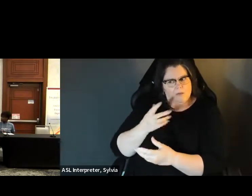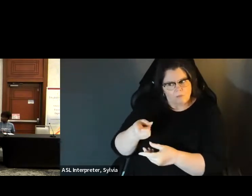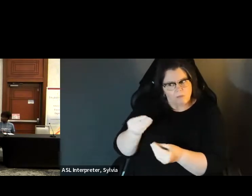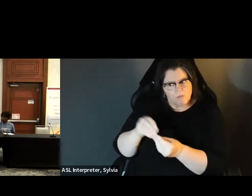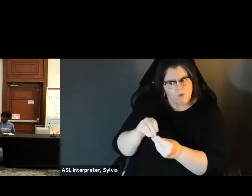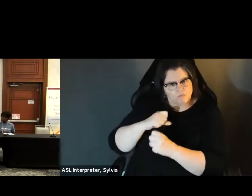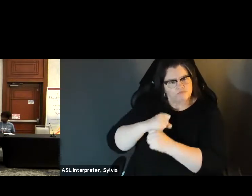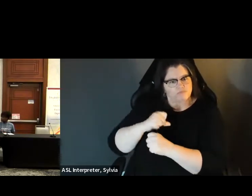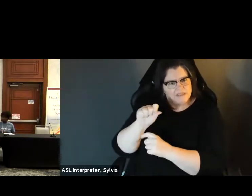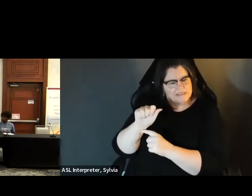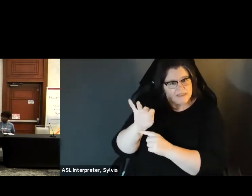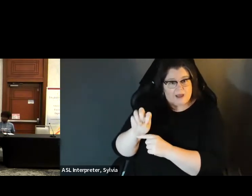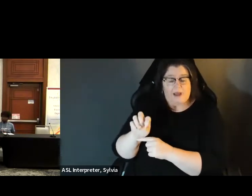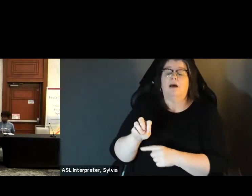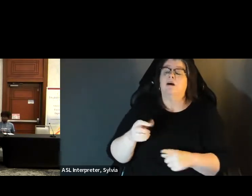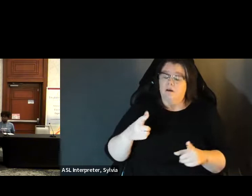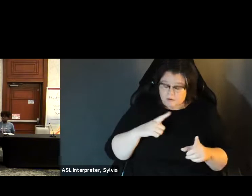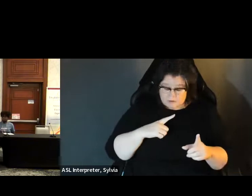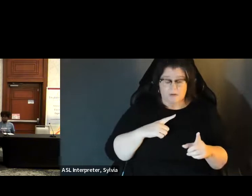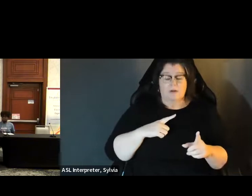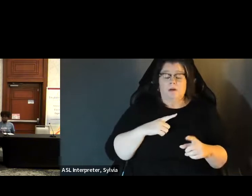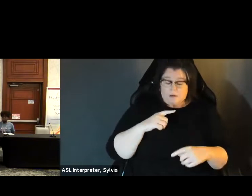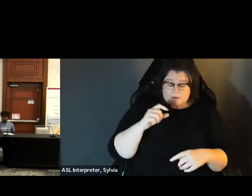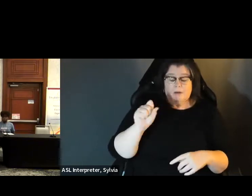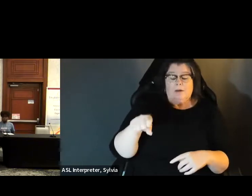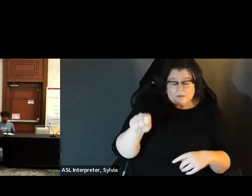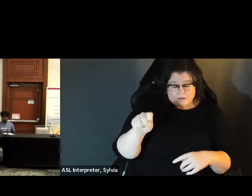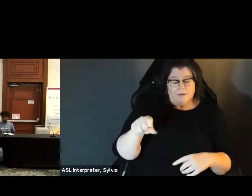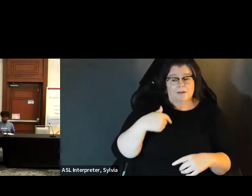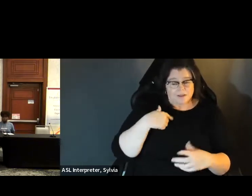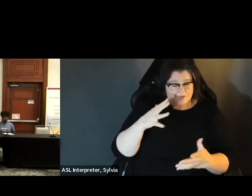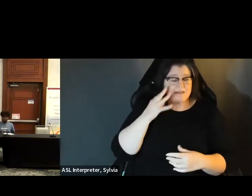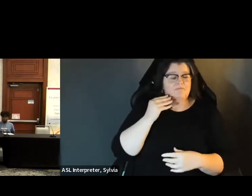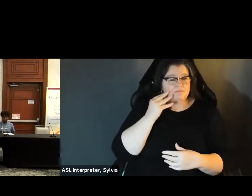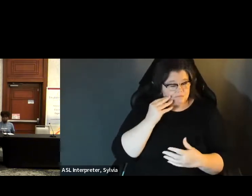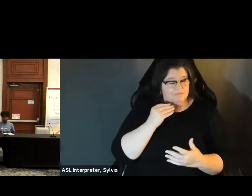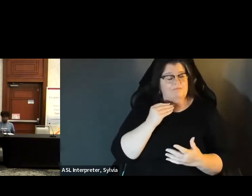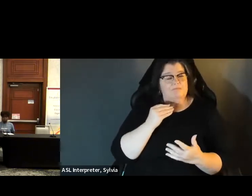In addition to it, providing information about vote by mail systems.